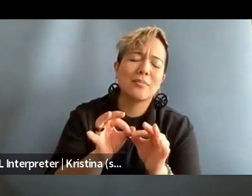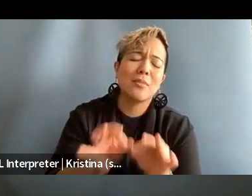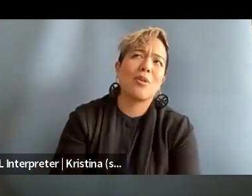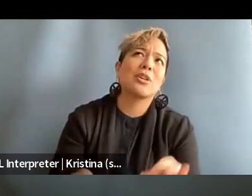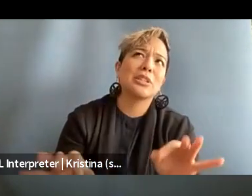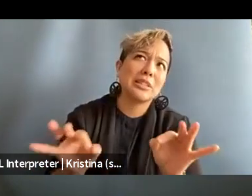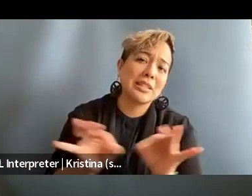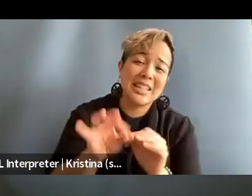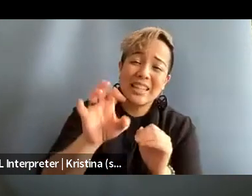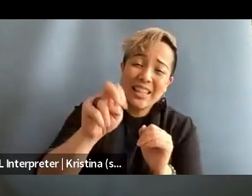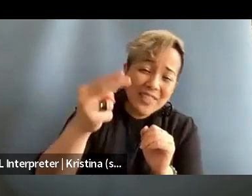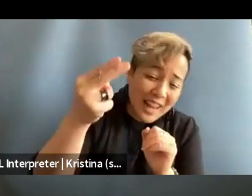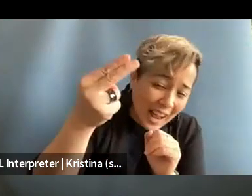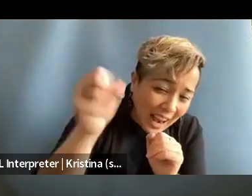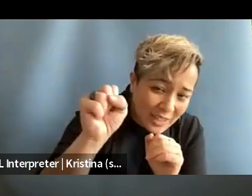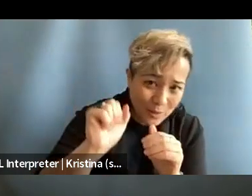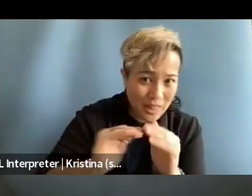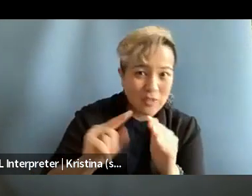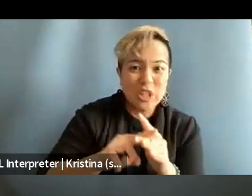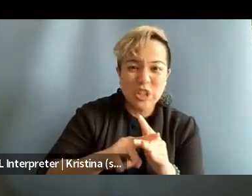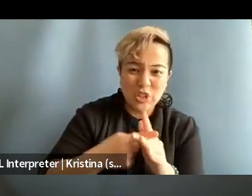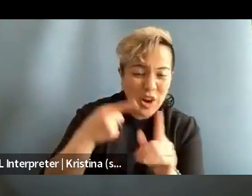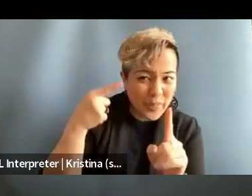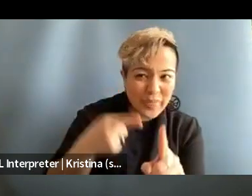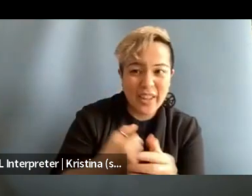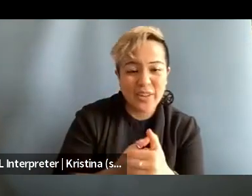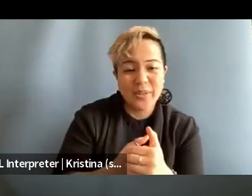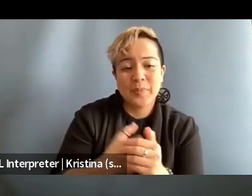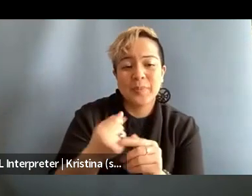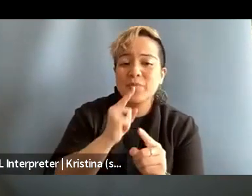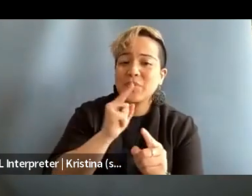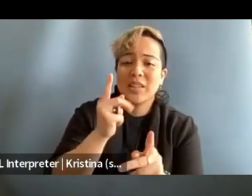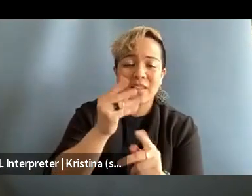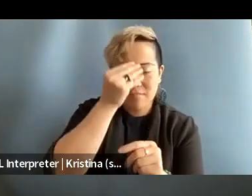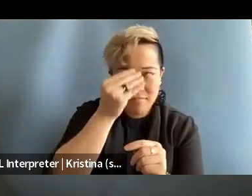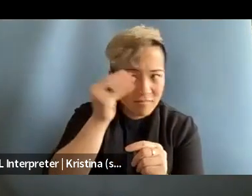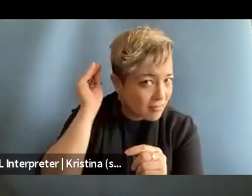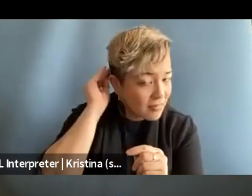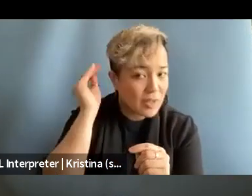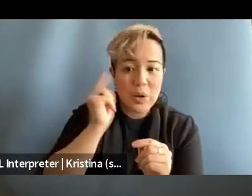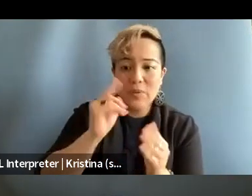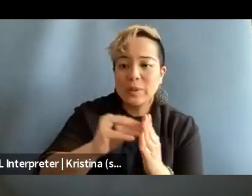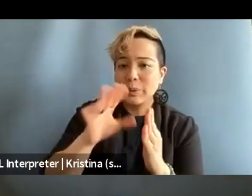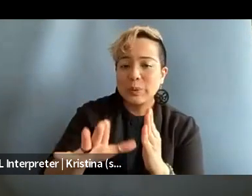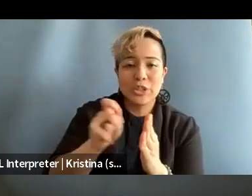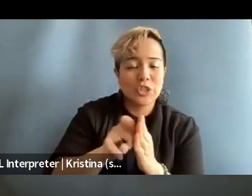at the high school level to start there and really keep in mind for student journalists,